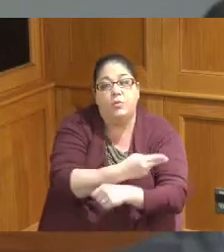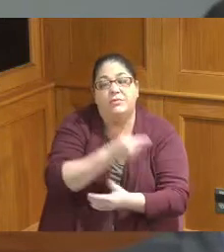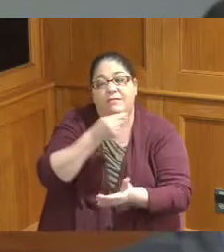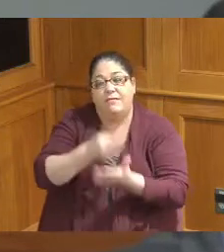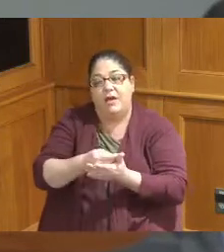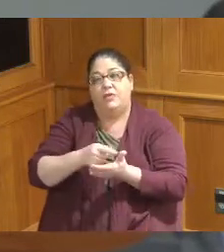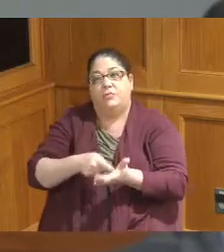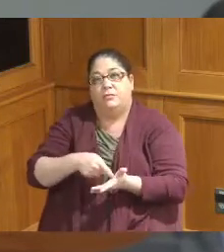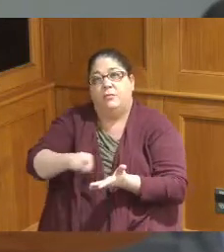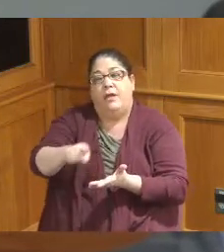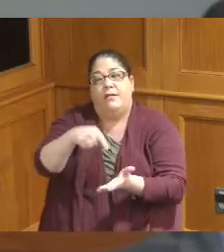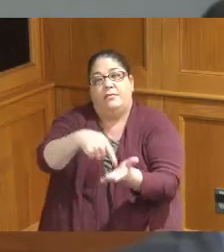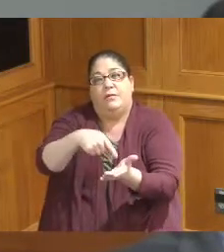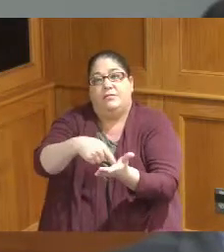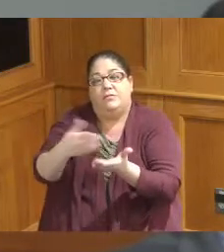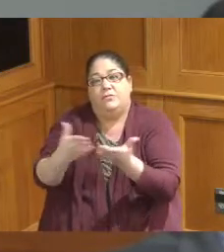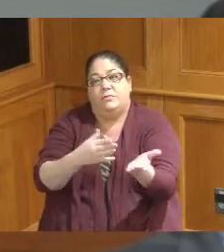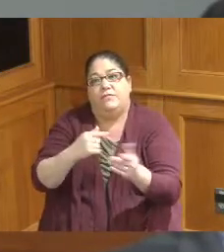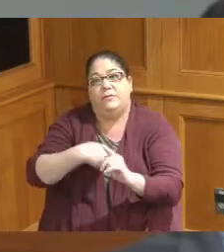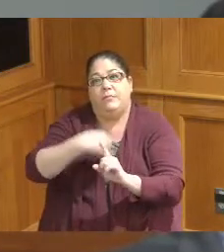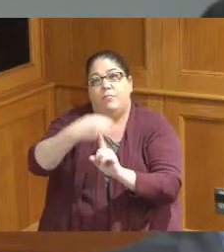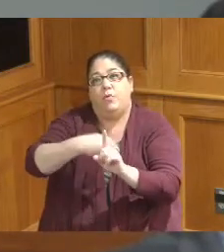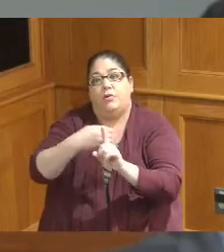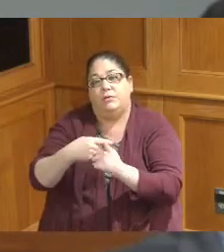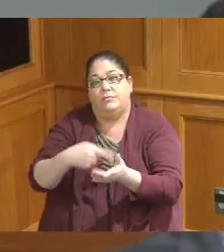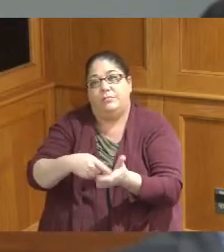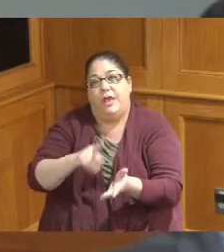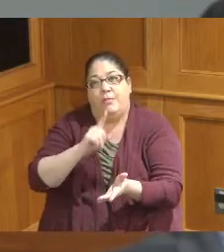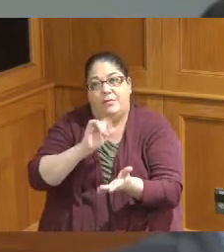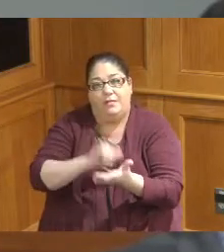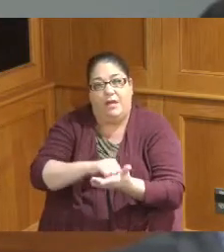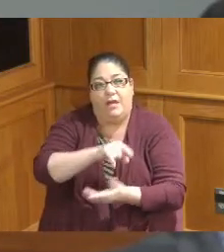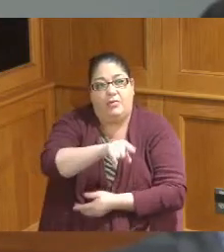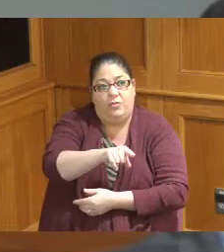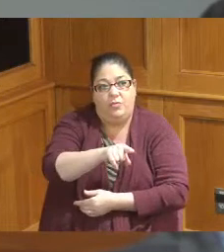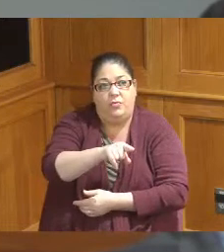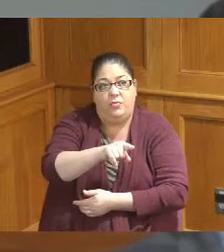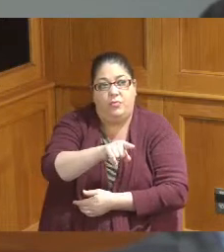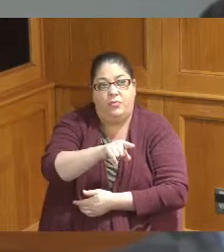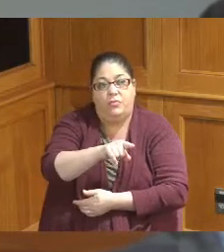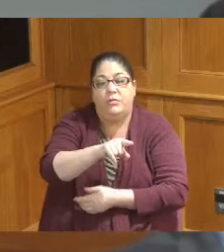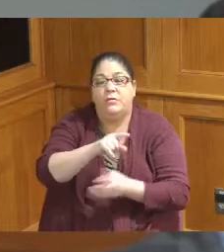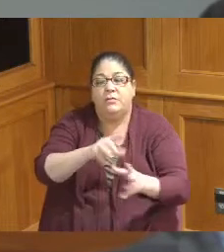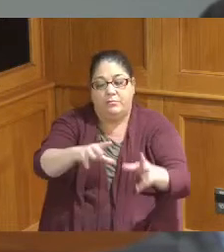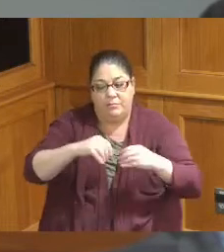debt service or the mortgage payment on it that you are that you have undertaken for our behalf